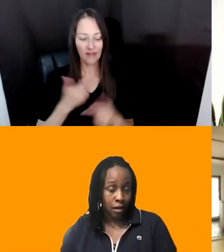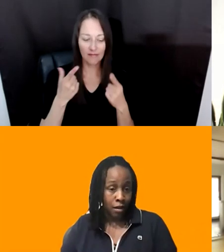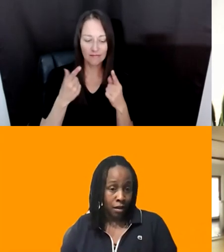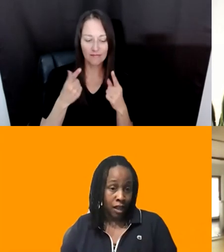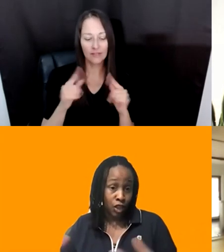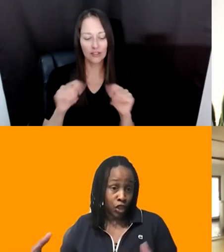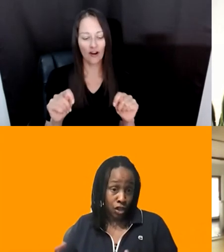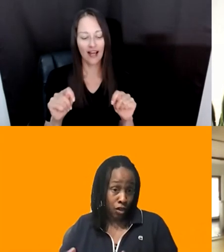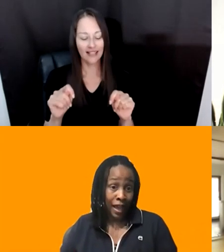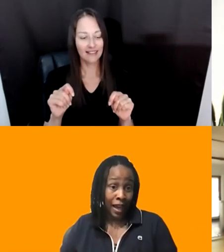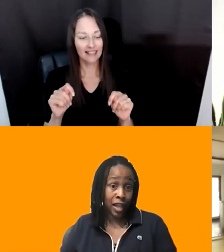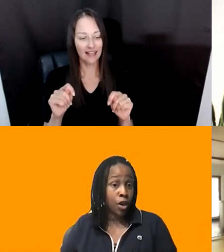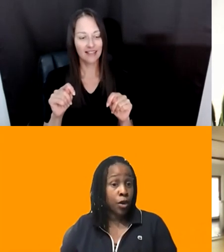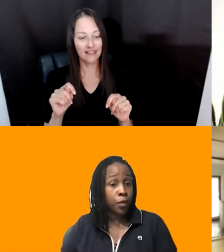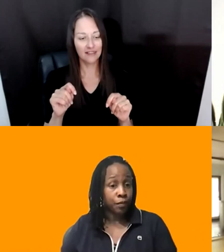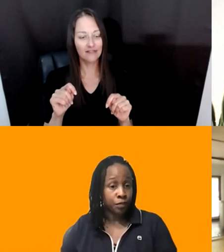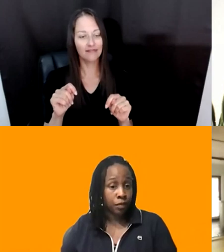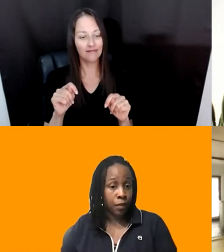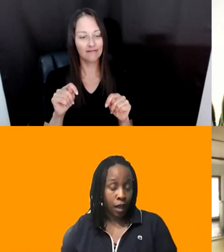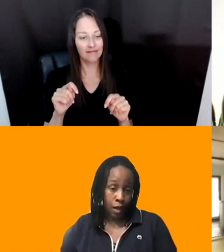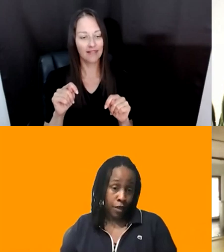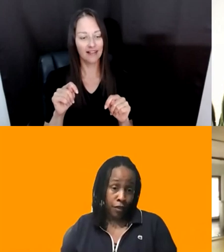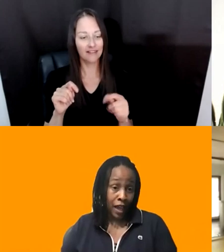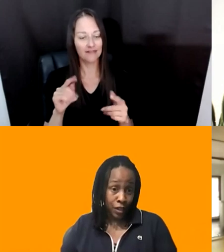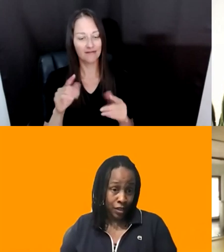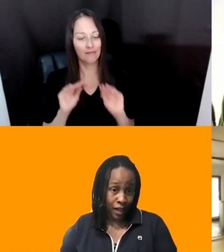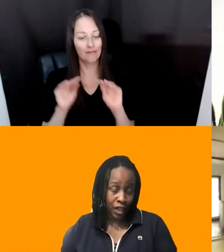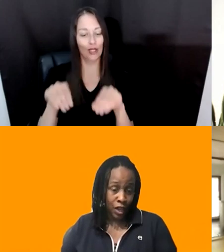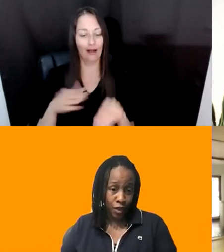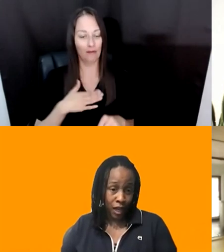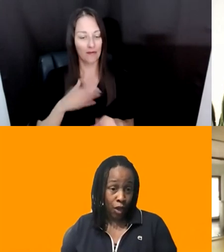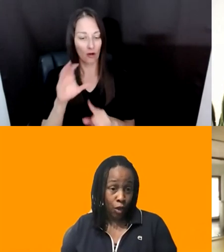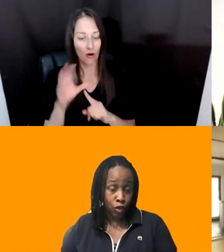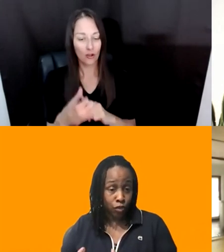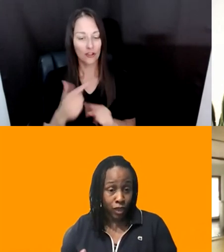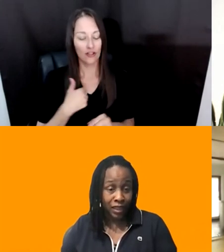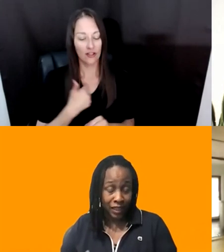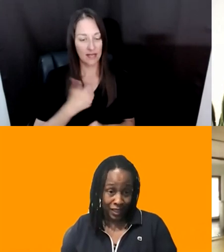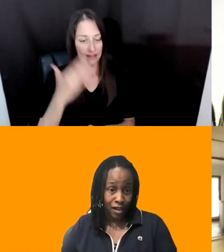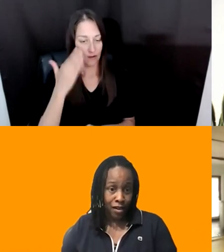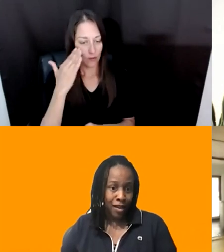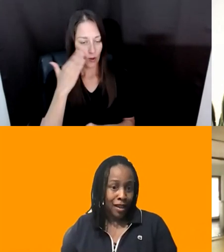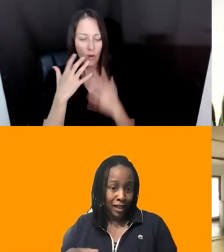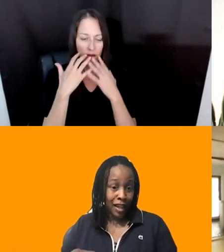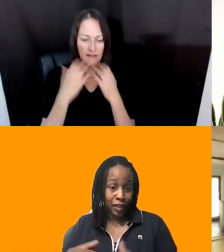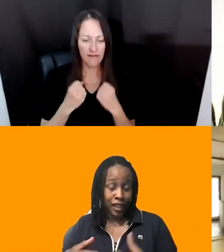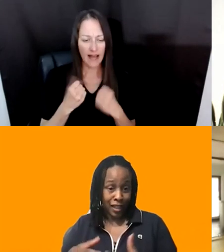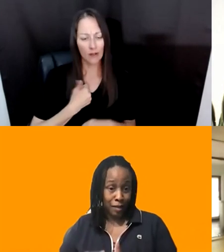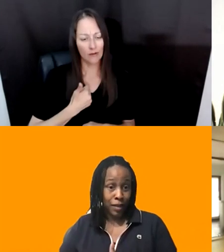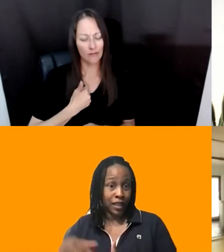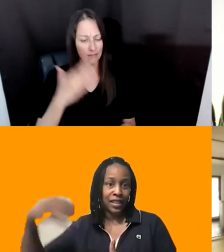THE CULTURE THAT I KNOW,THE VALUES THAT I KNOW, THAT I HOLD REALLY DEAR NOT ONLY AS AMILIA SAYS